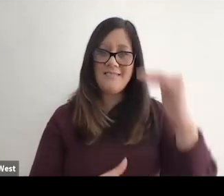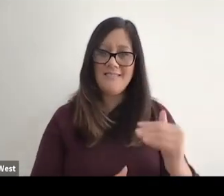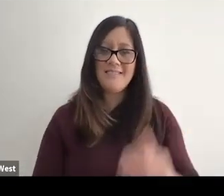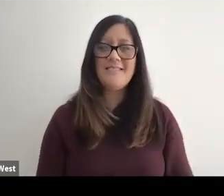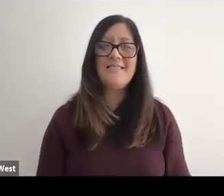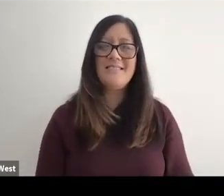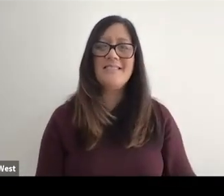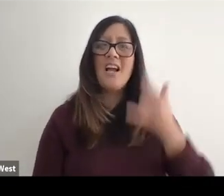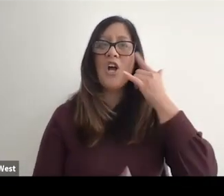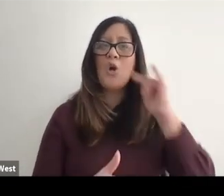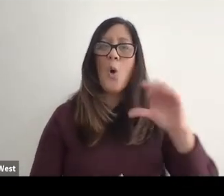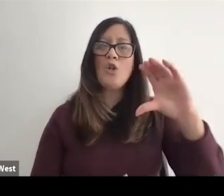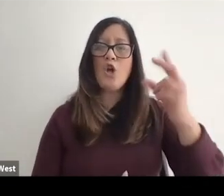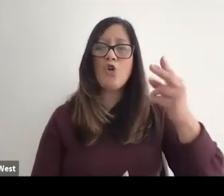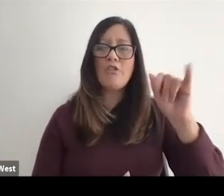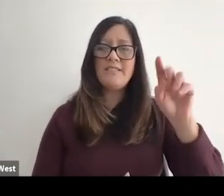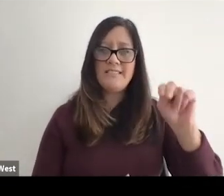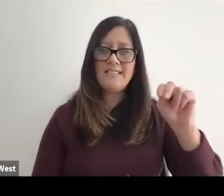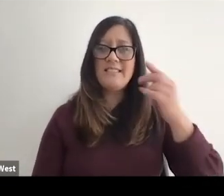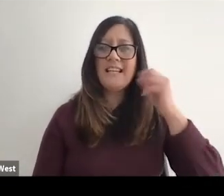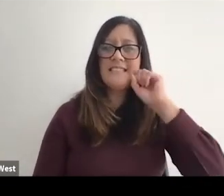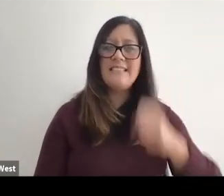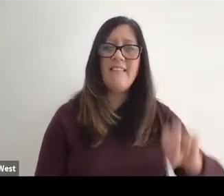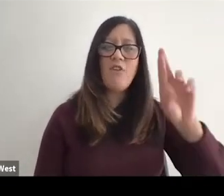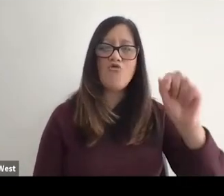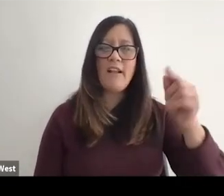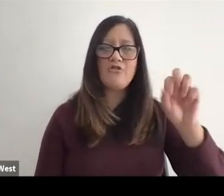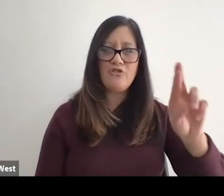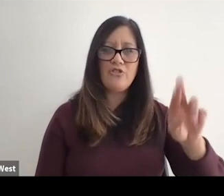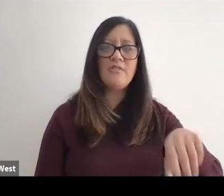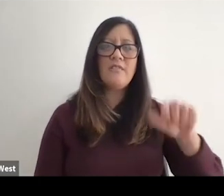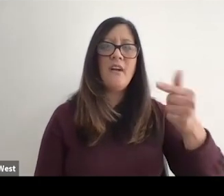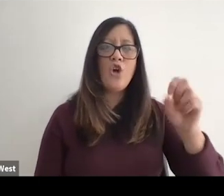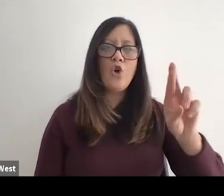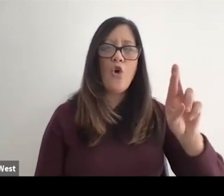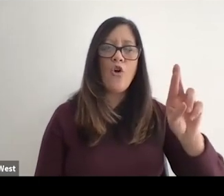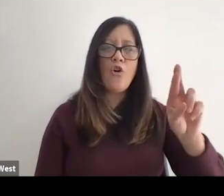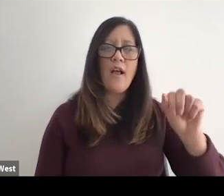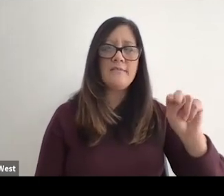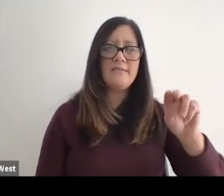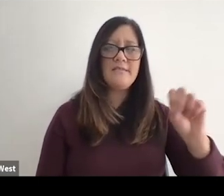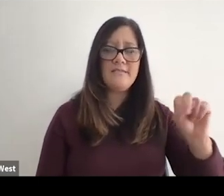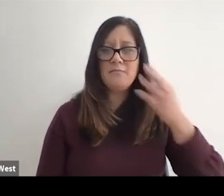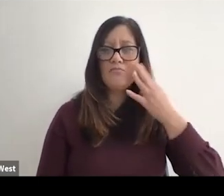of the men's long jump final goal to Christen Silver to register an goryance in home with the bronze.